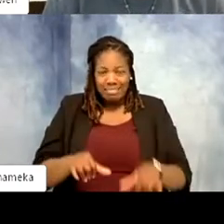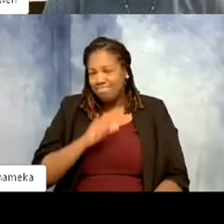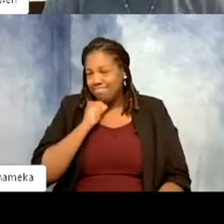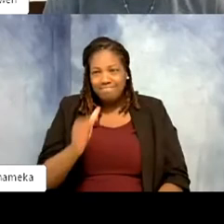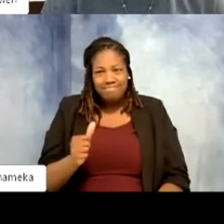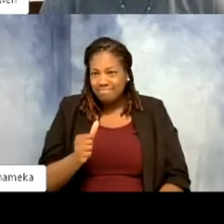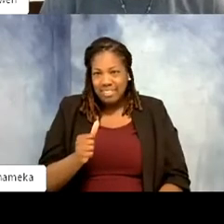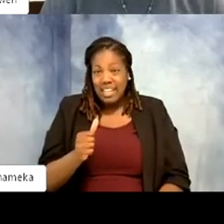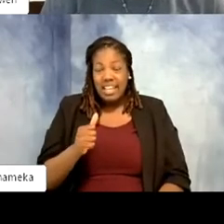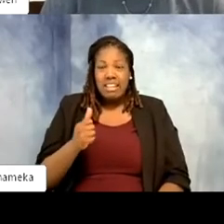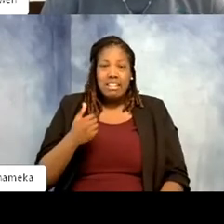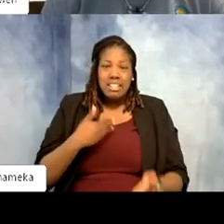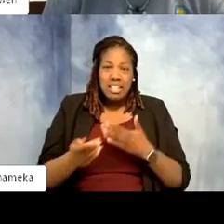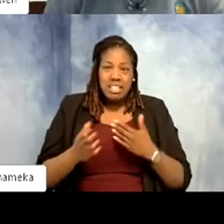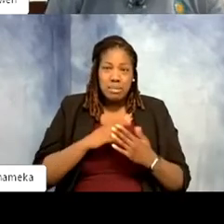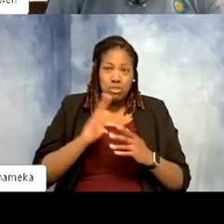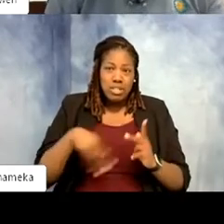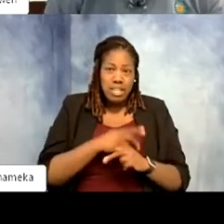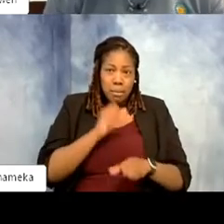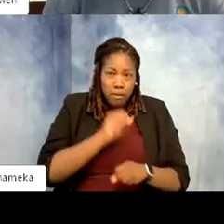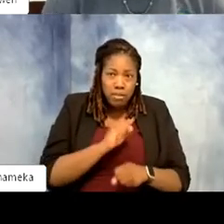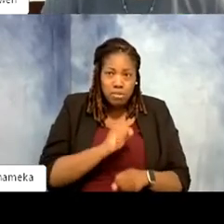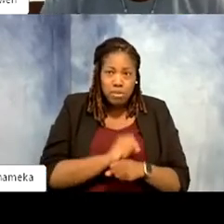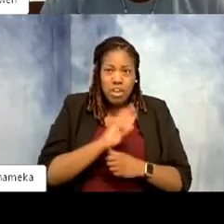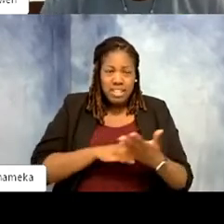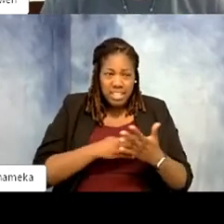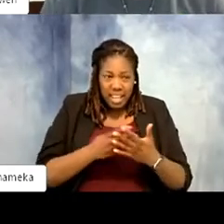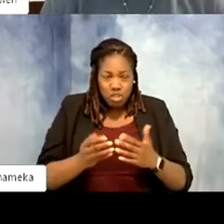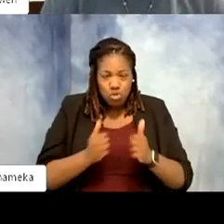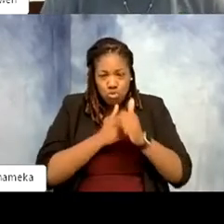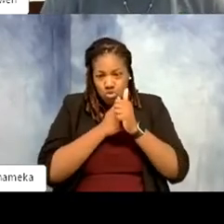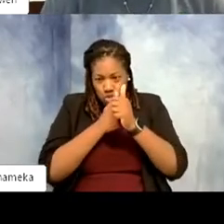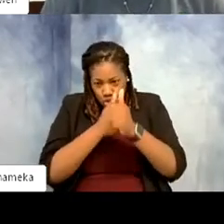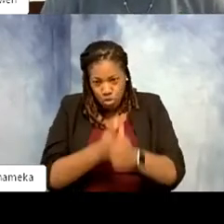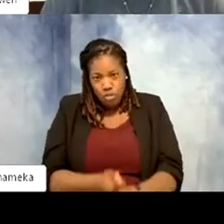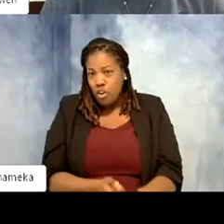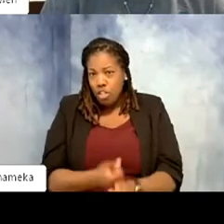of our job are working around the schedules often of our live collection that can't actually